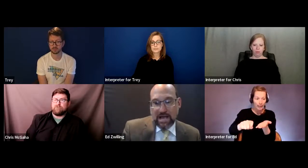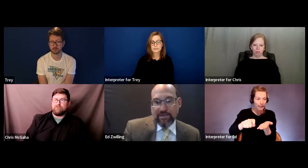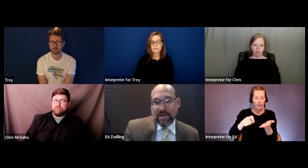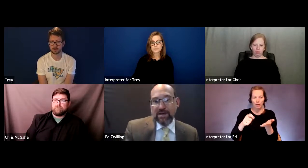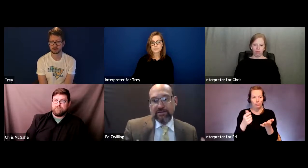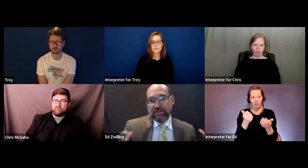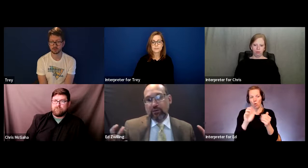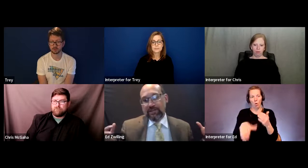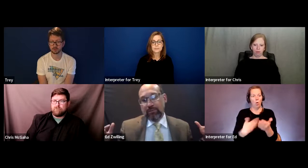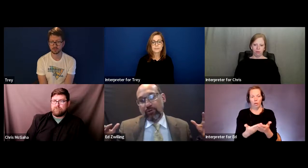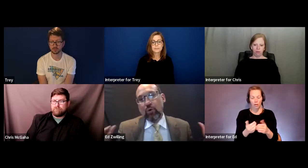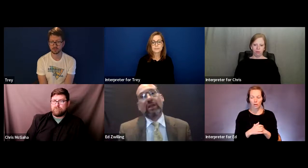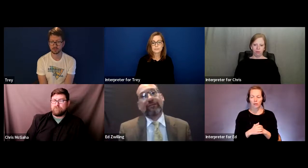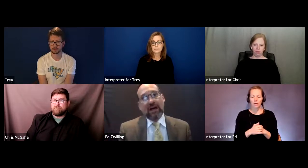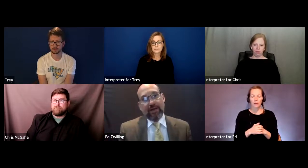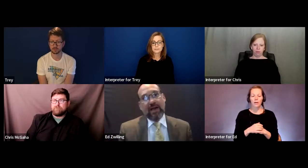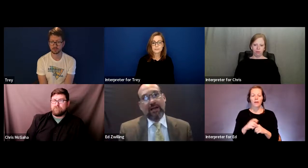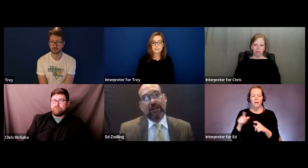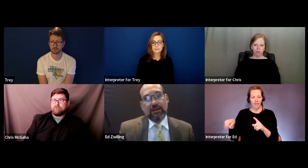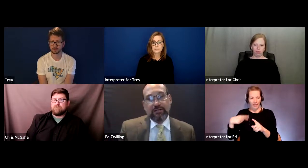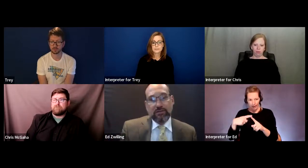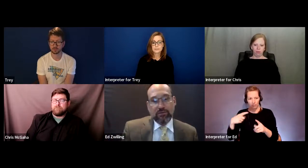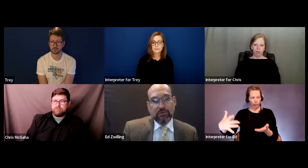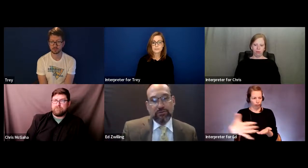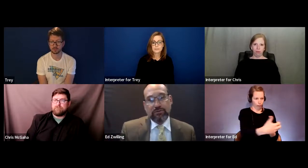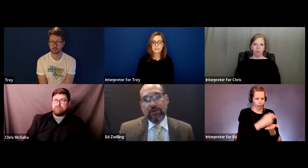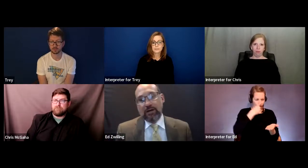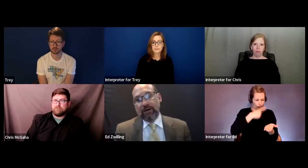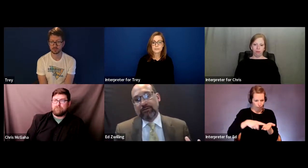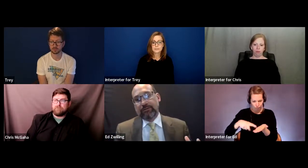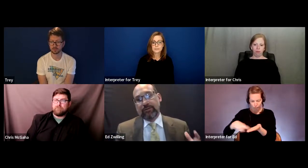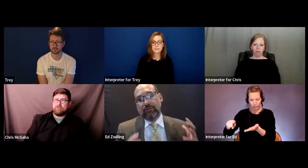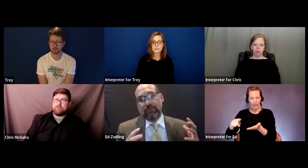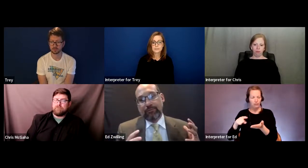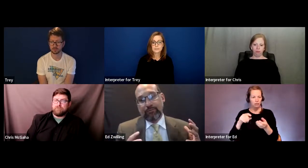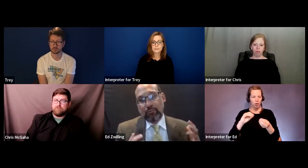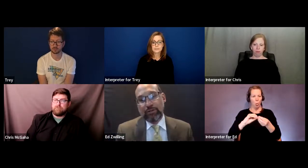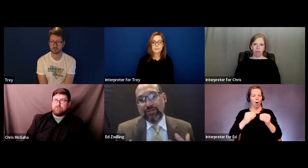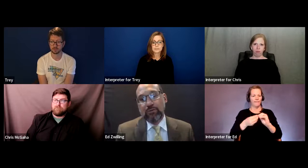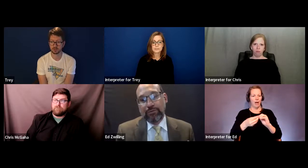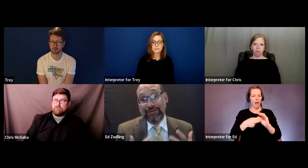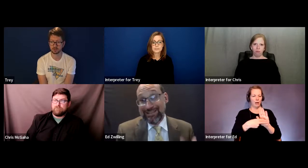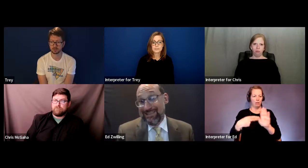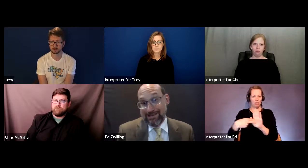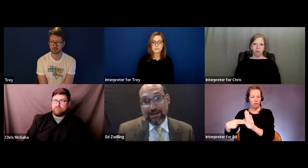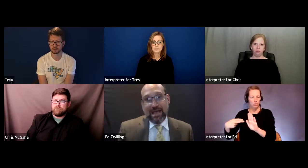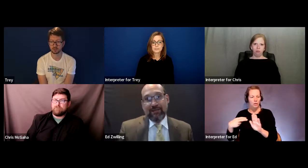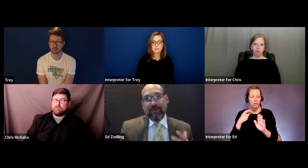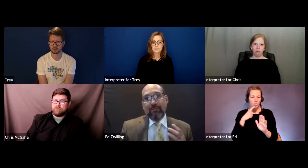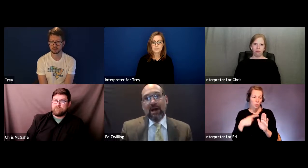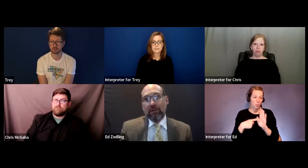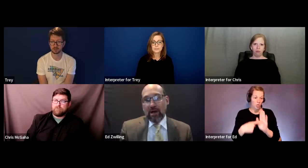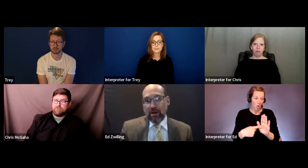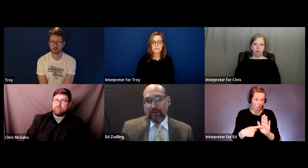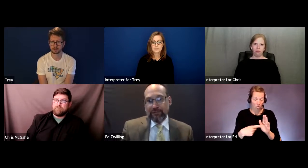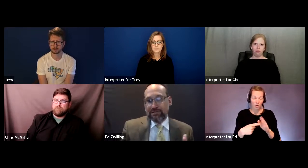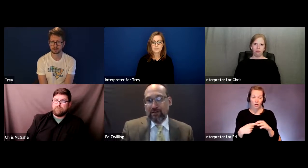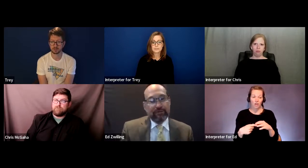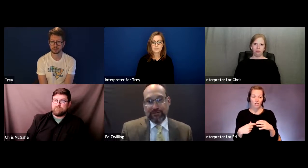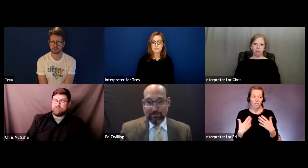Then she is able to quantify that to really show the need and the amount of stuff that's